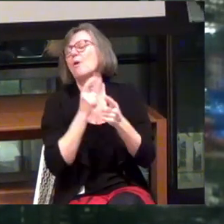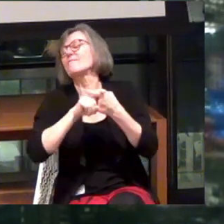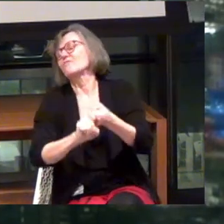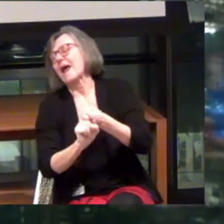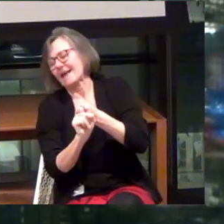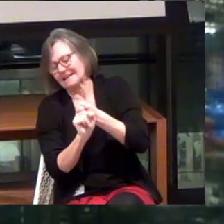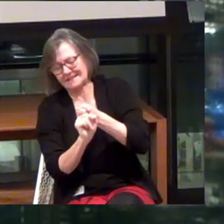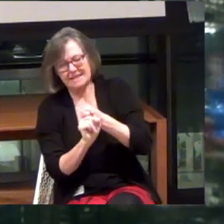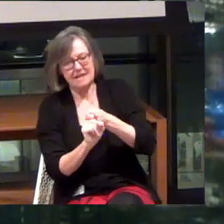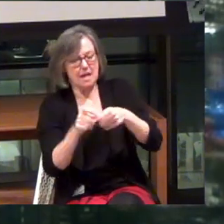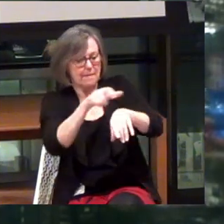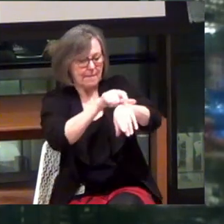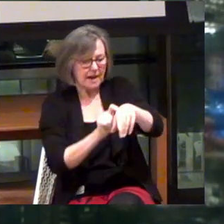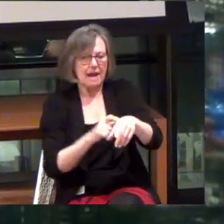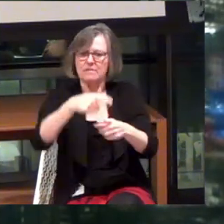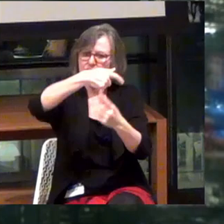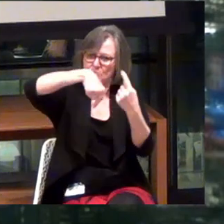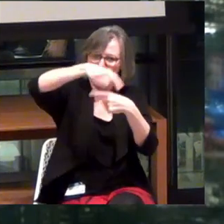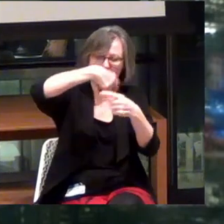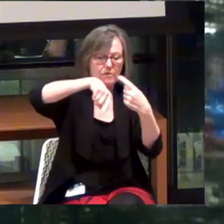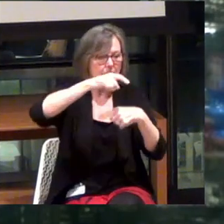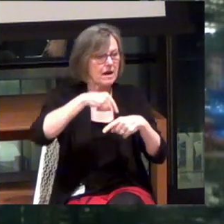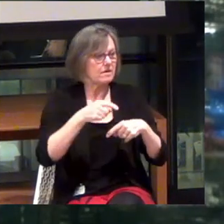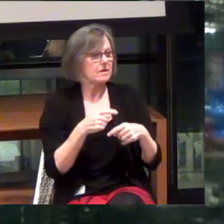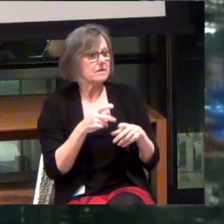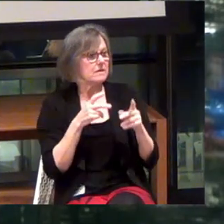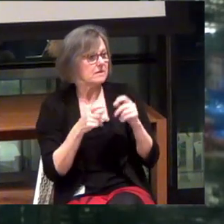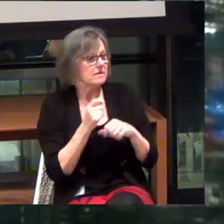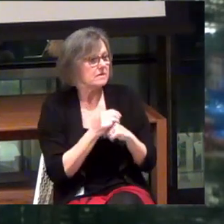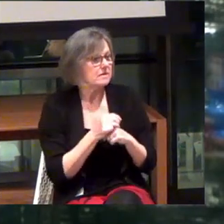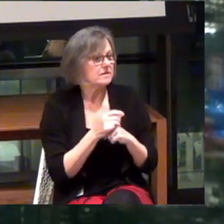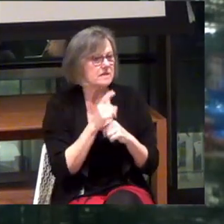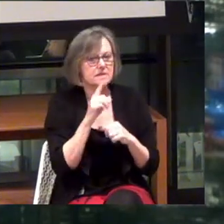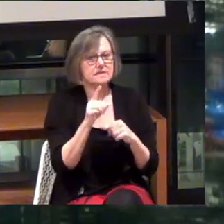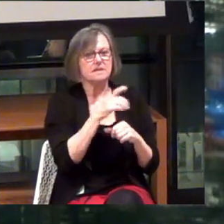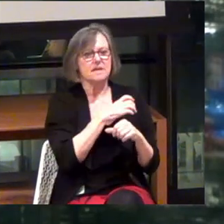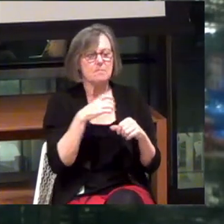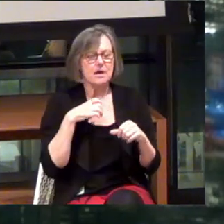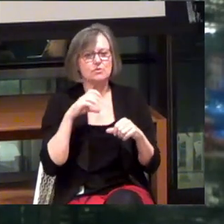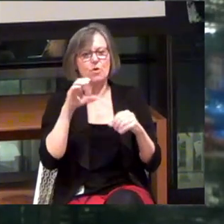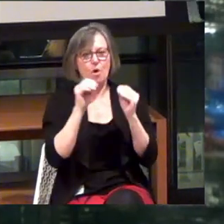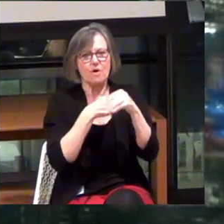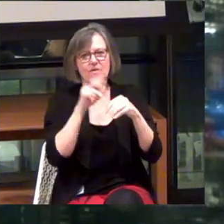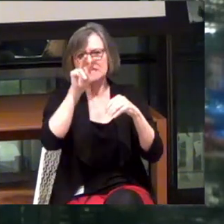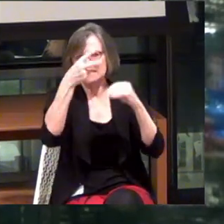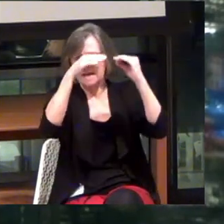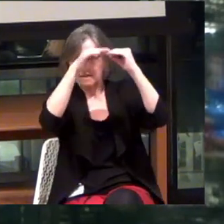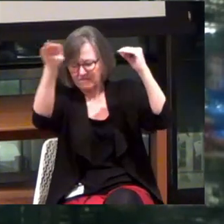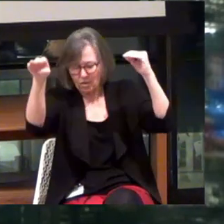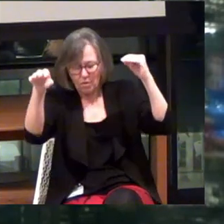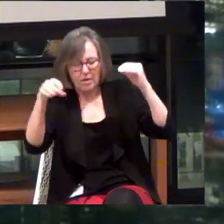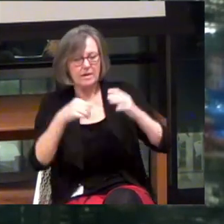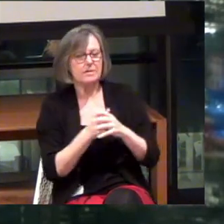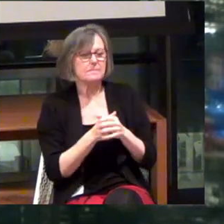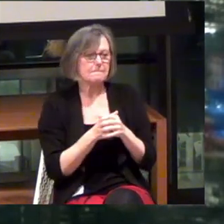He spun around... You need to speak to Scott, the assistant commissioner on the second floor.